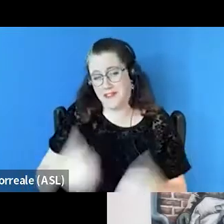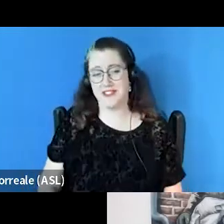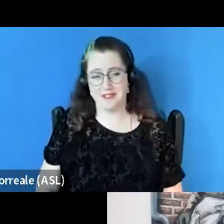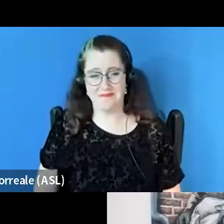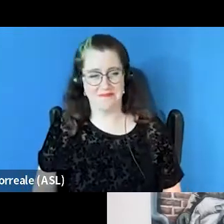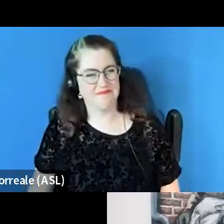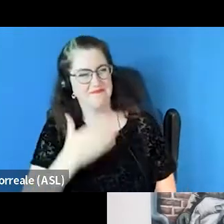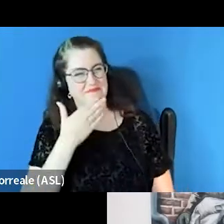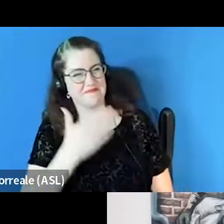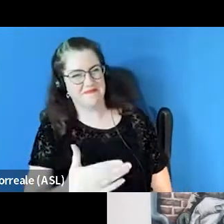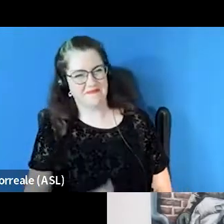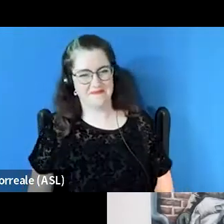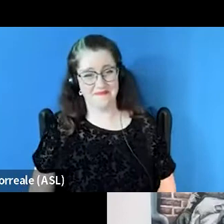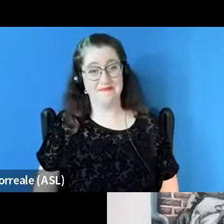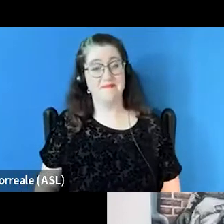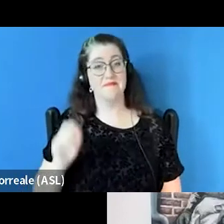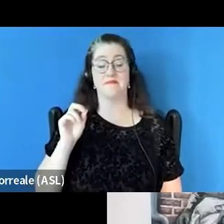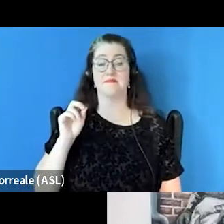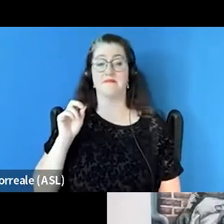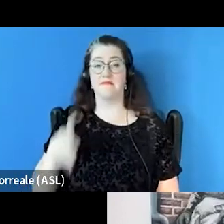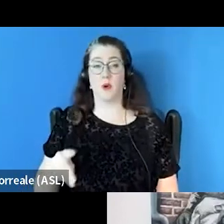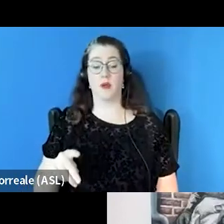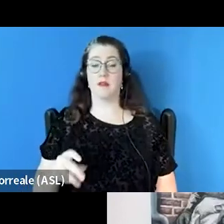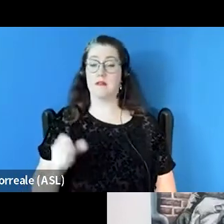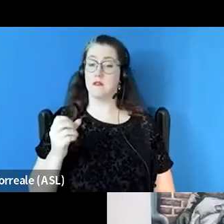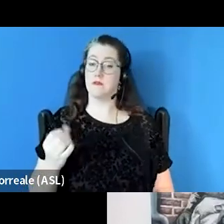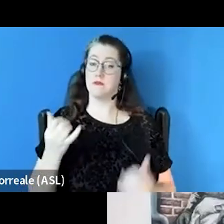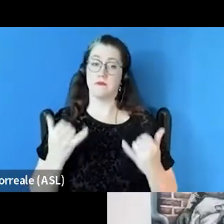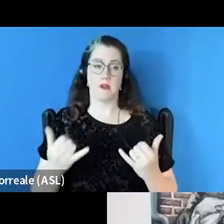Thanks, Donald. Okay, well, let's get down to our discussion